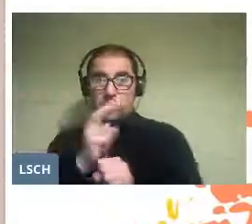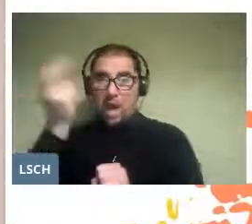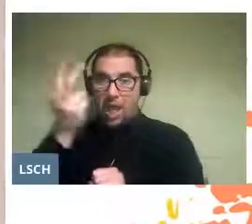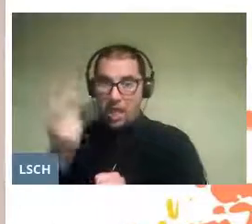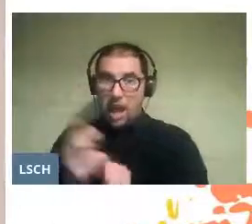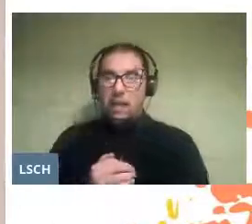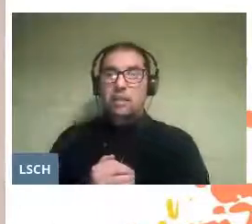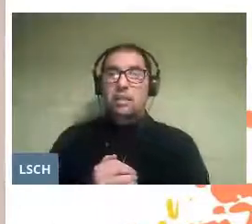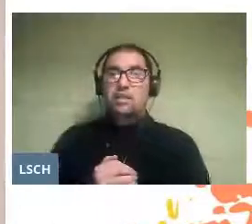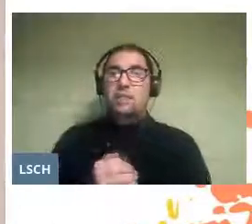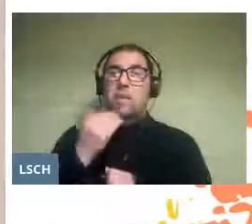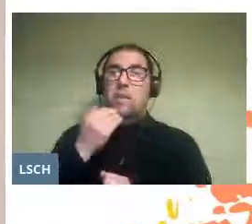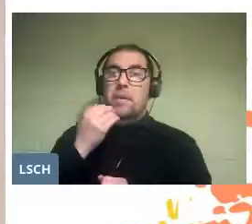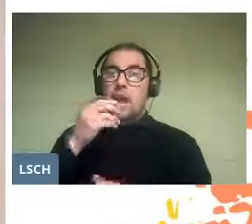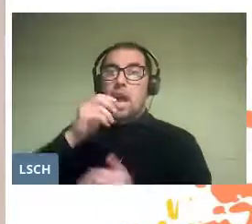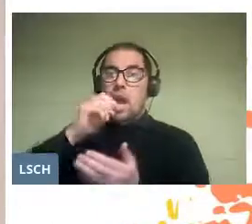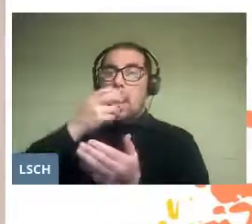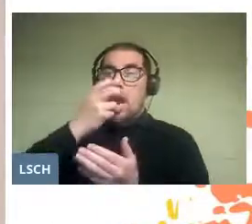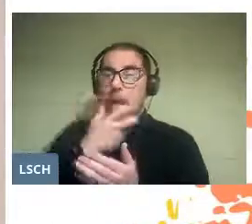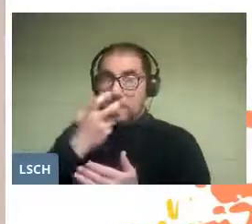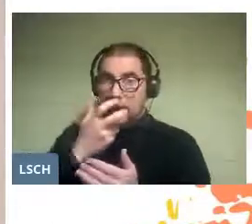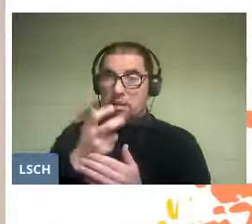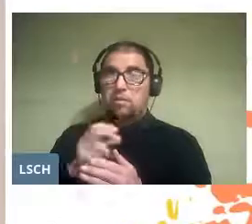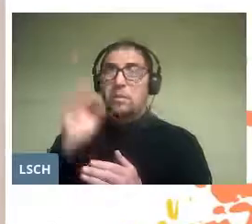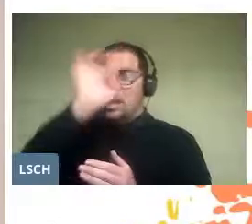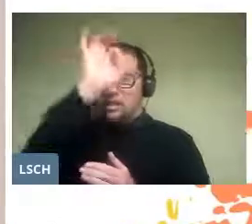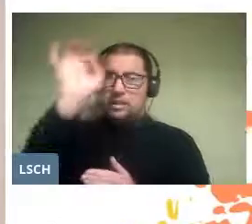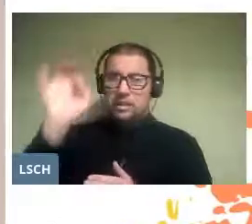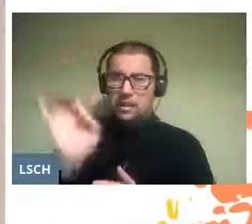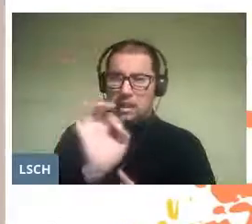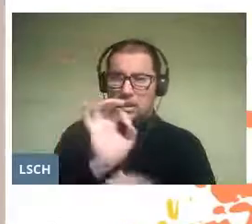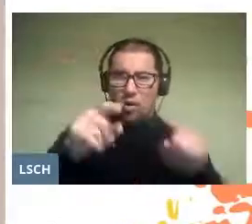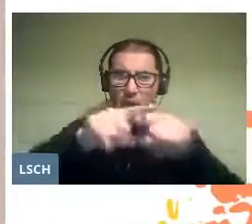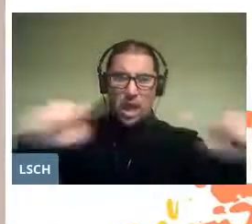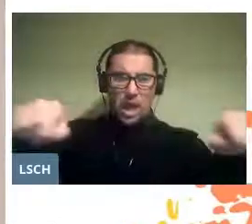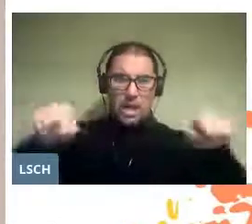and Spanish teachers, will design a theater space